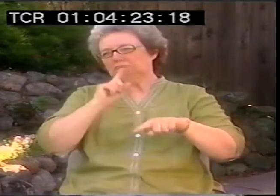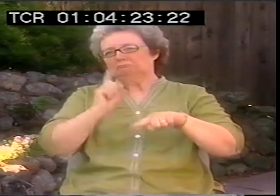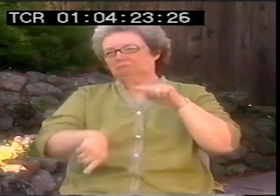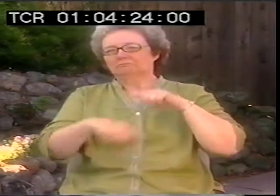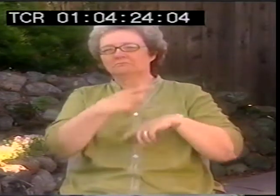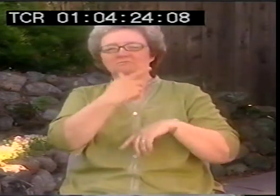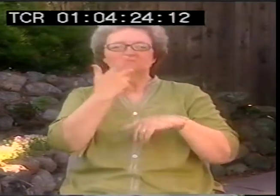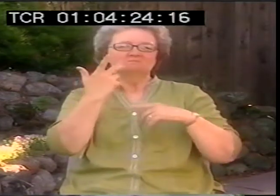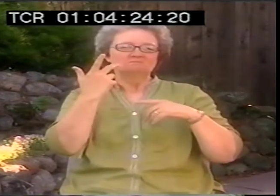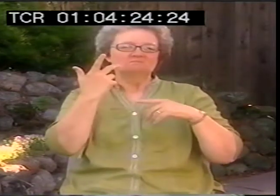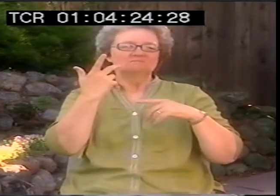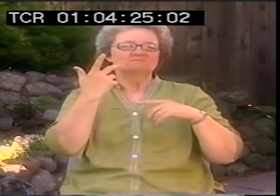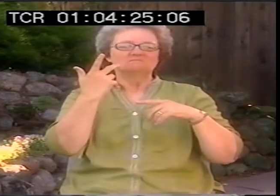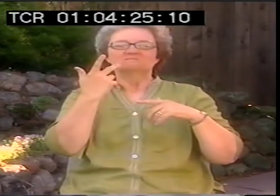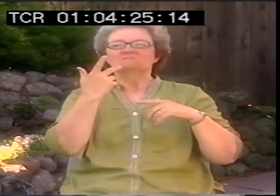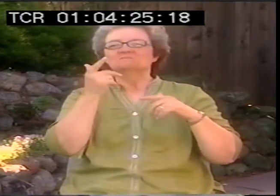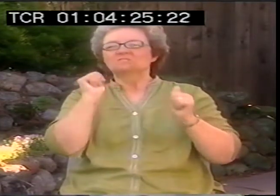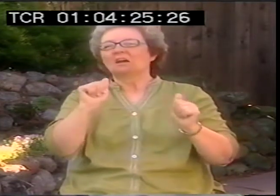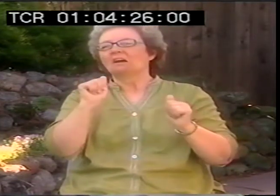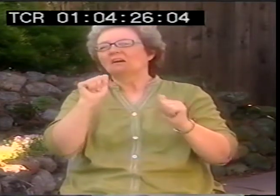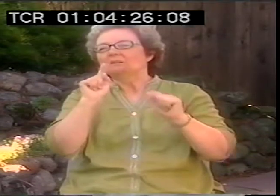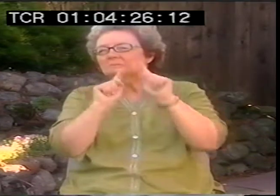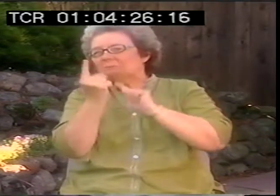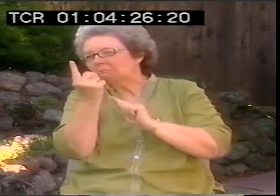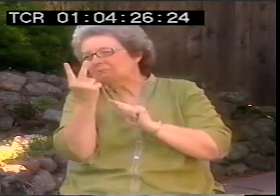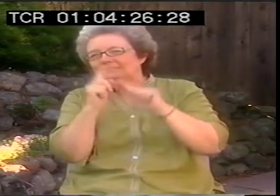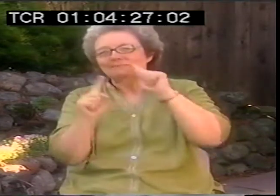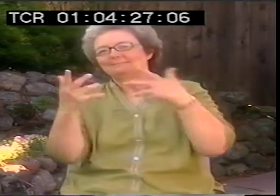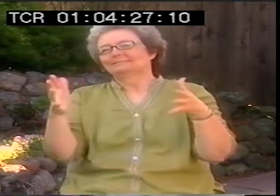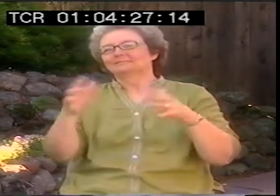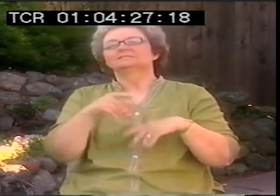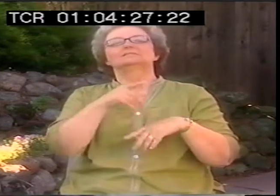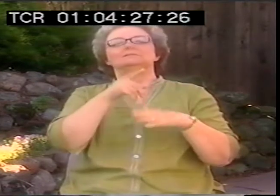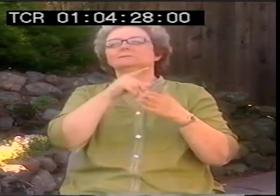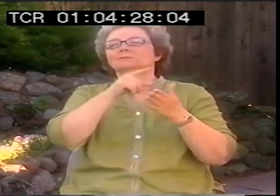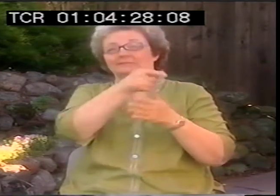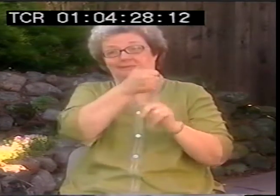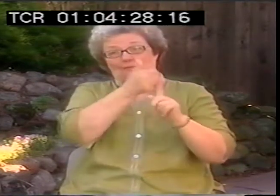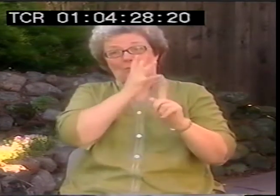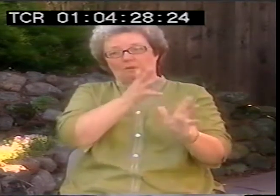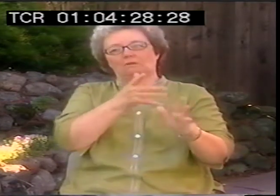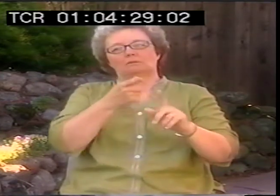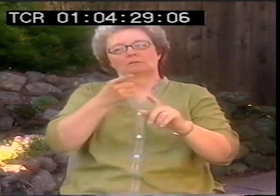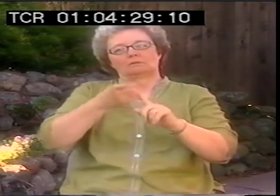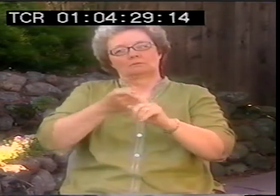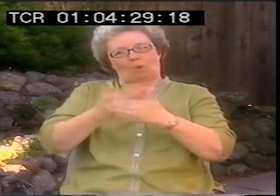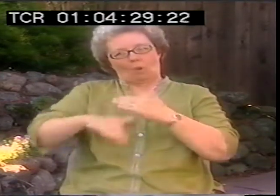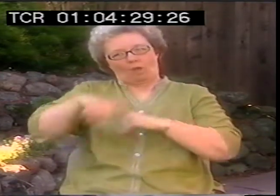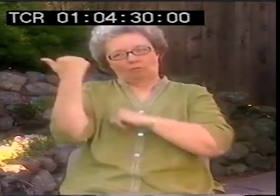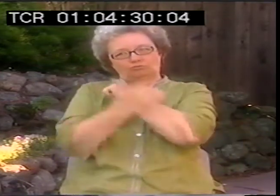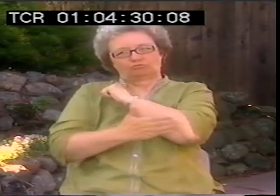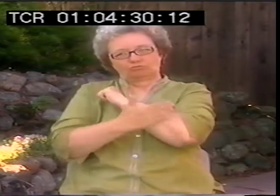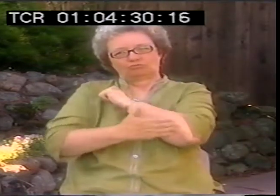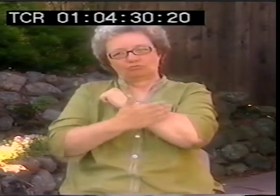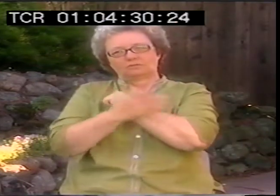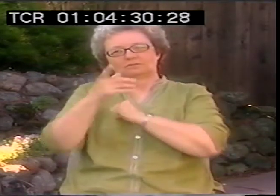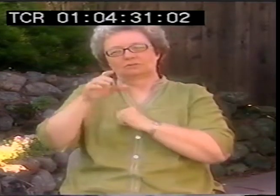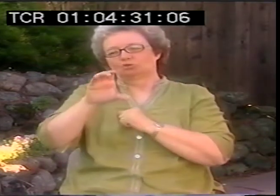had a hearing grandmother who could sign a little bit. She just signed one or two signs. Now she was from Croatia.